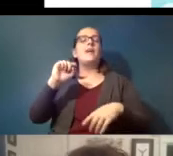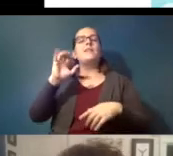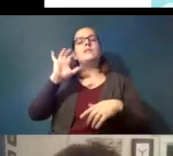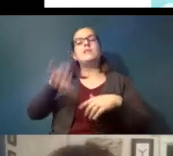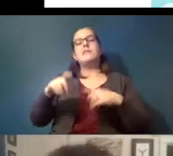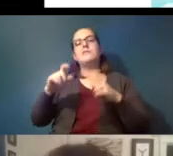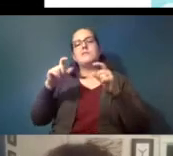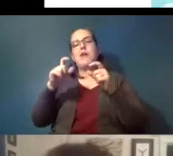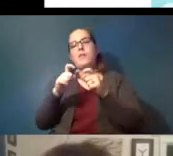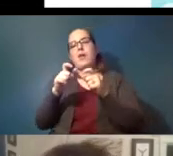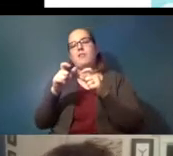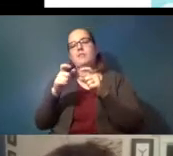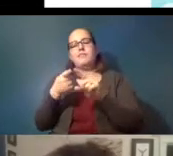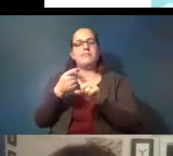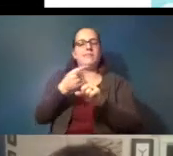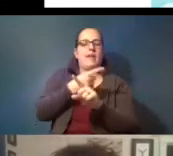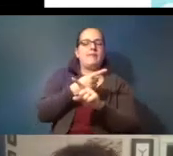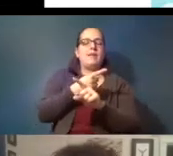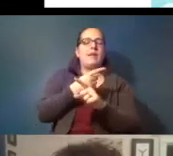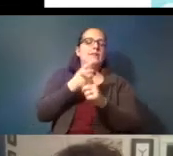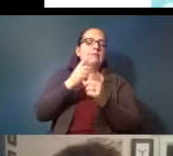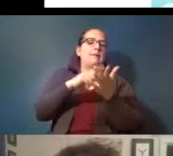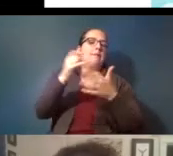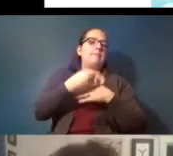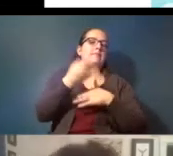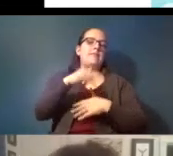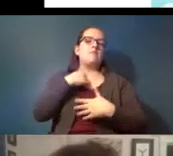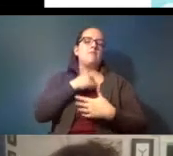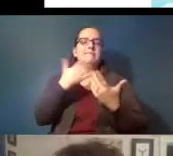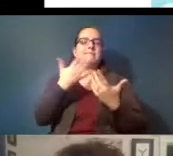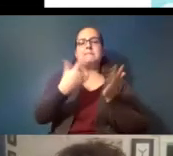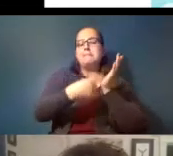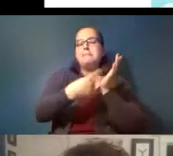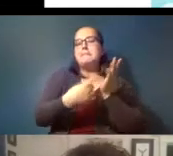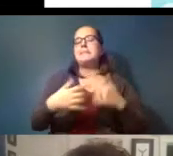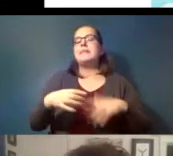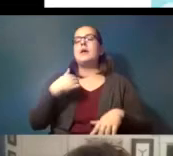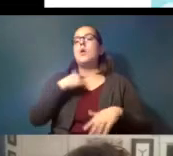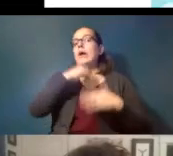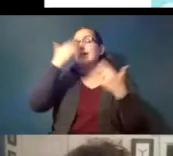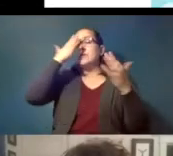side project that's spinning up but yeah i we don't know yet but i imagine there that there